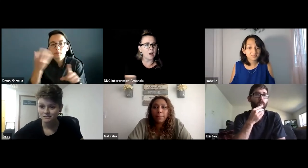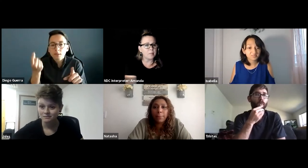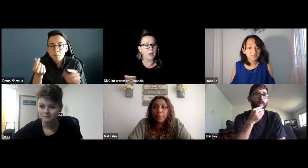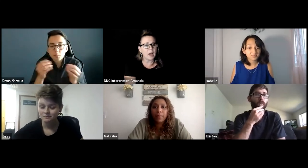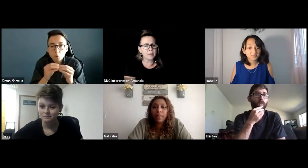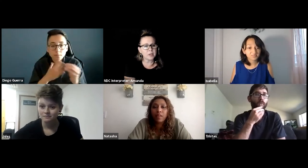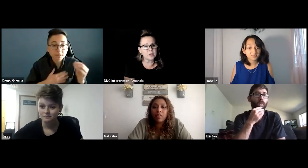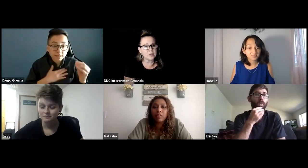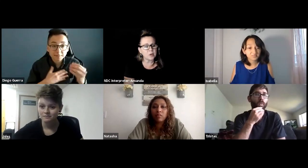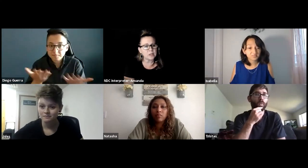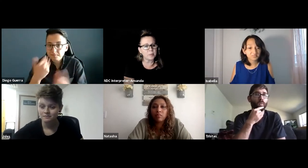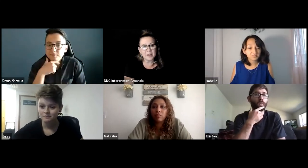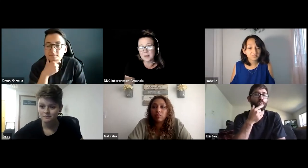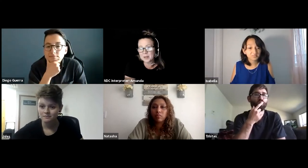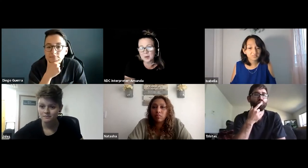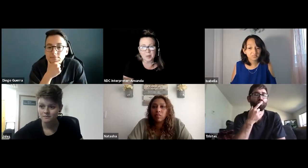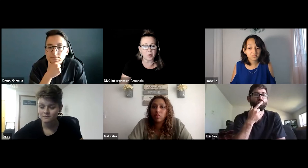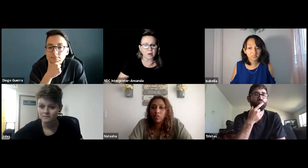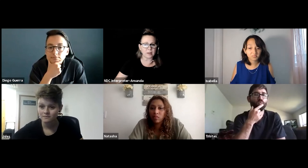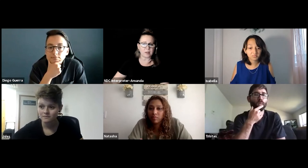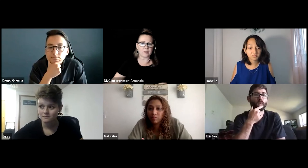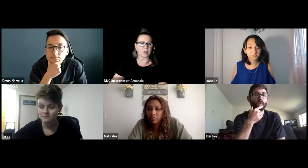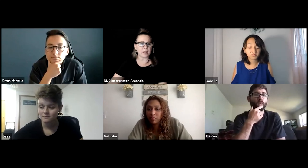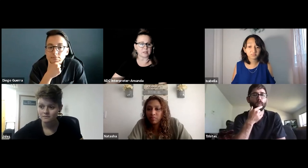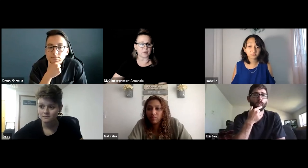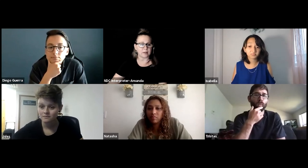I'm curious if you could expand maybe a little bit more, even on that is fine.